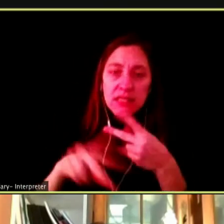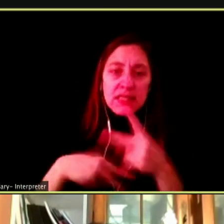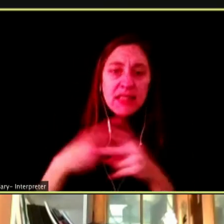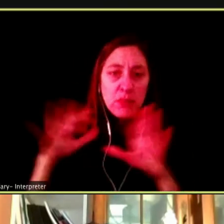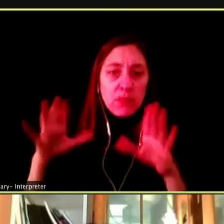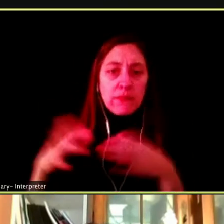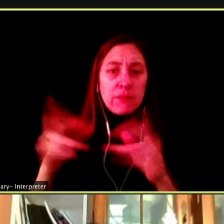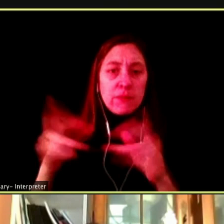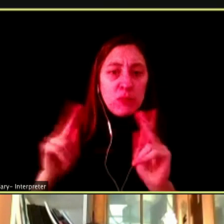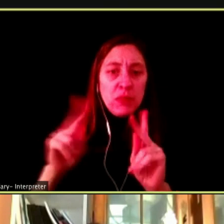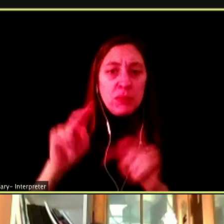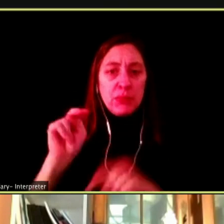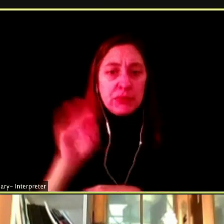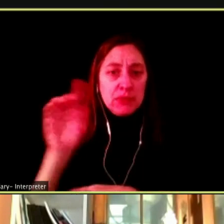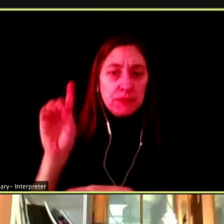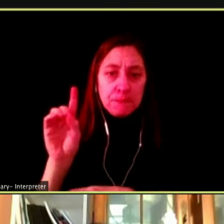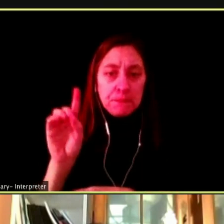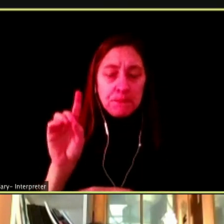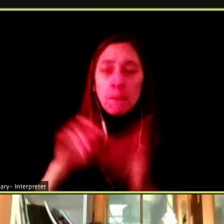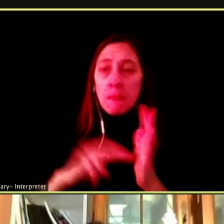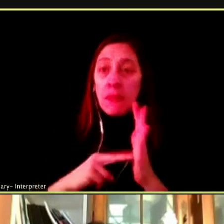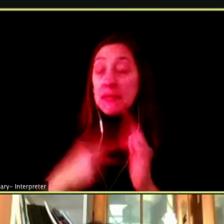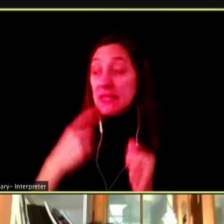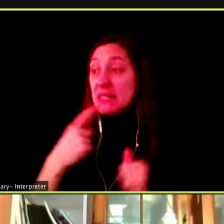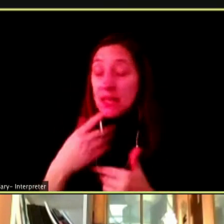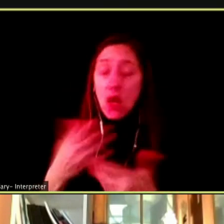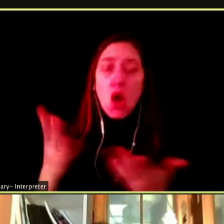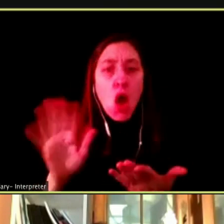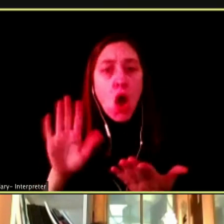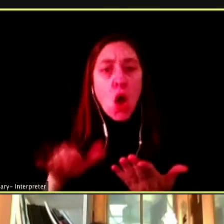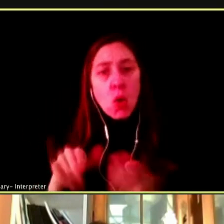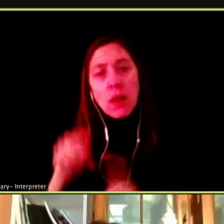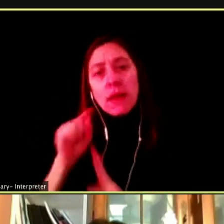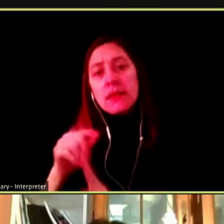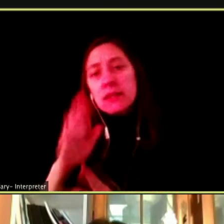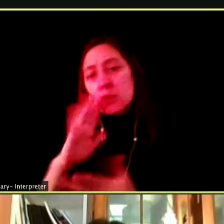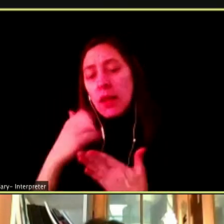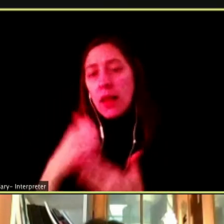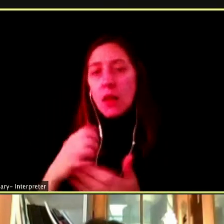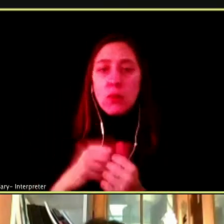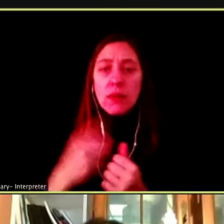TO MAKE ADVERTISING SUCH AS THIS WILL HELP WITH YOUR HYPER SIMULATION EVERY TIME YOU